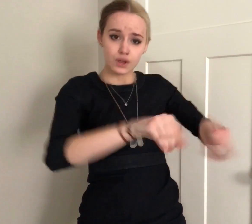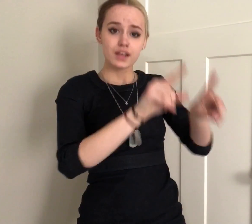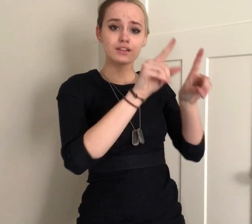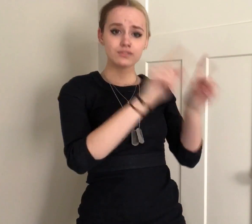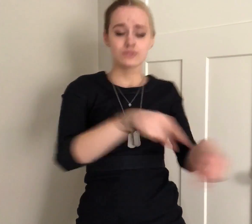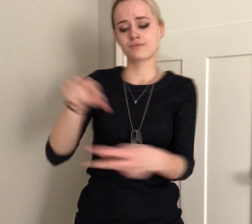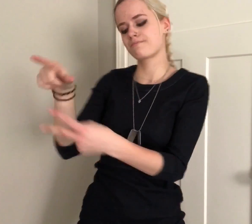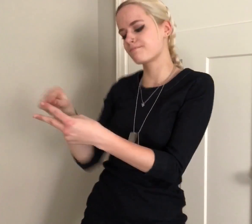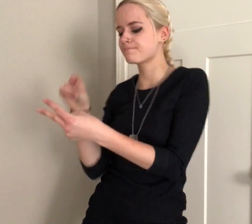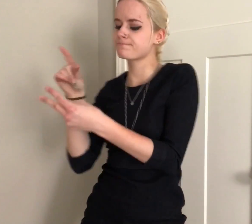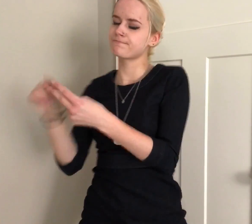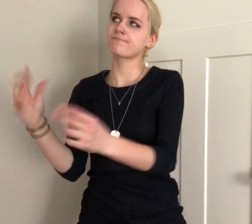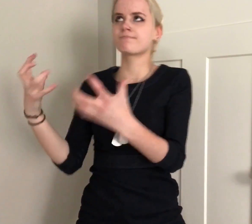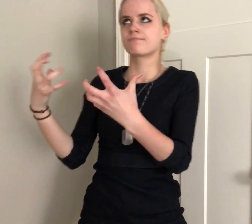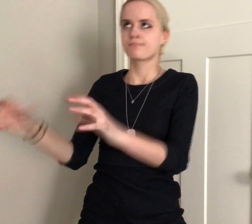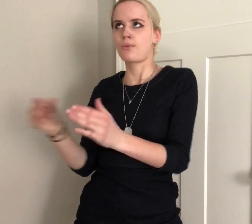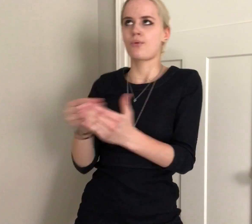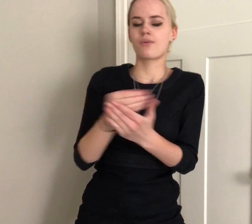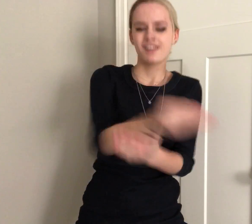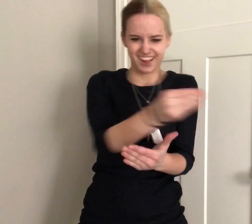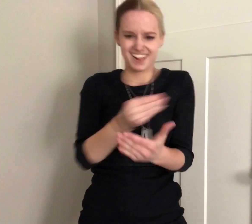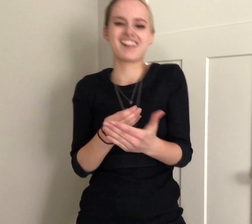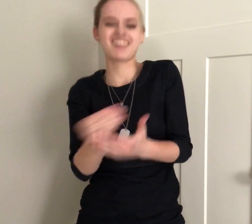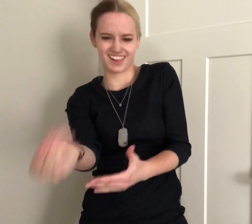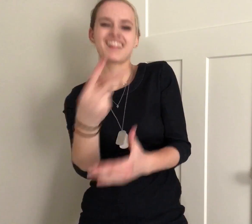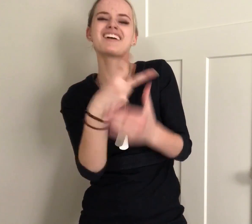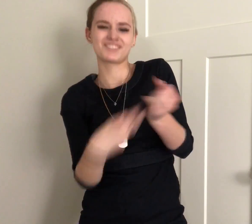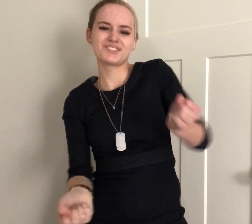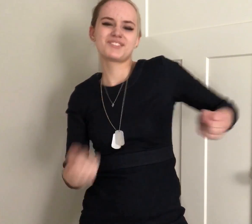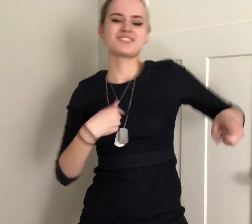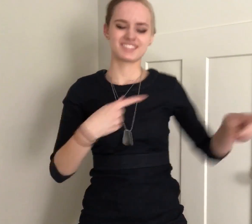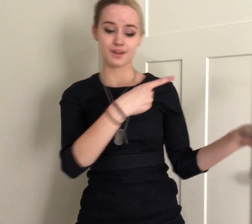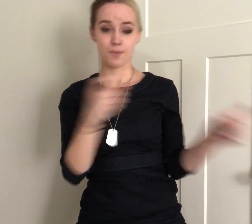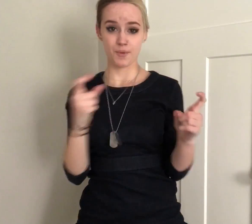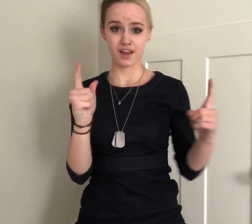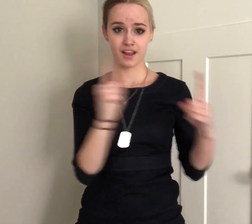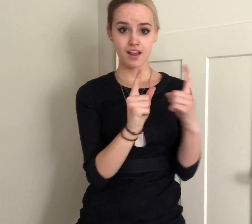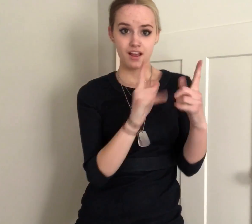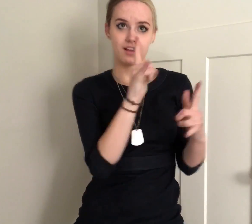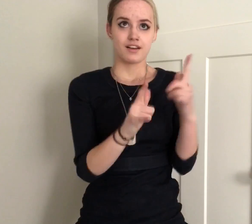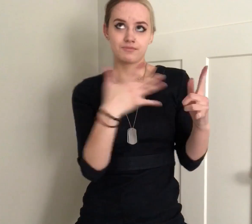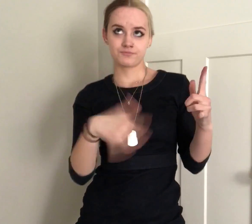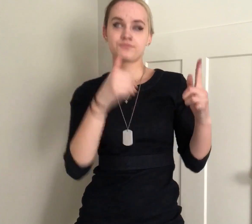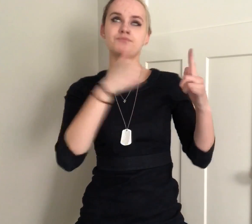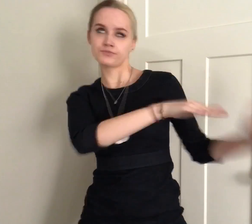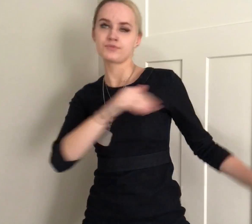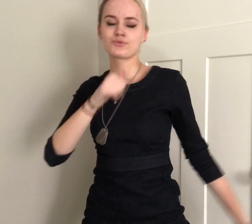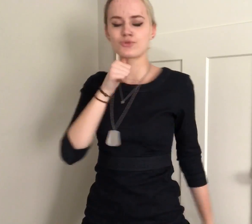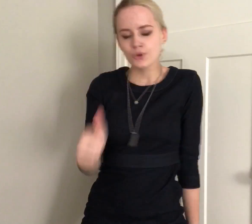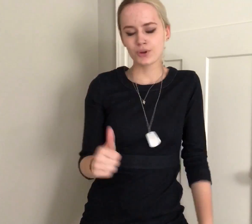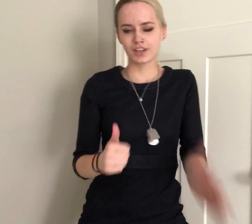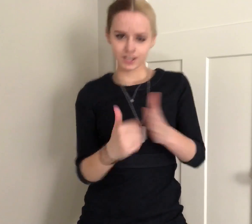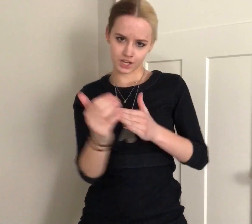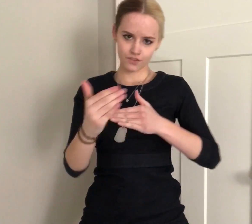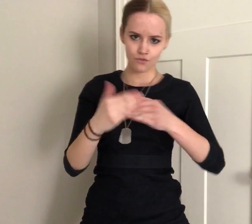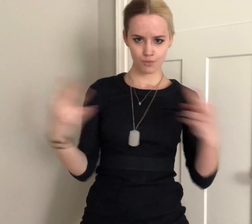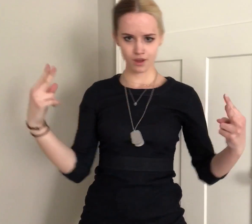Hit the store, I can get 'em both I don't wanna choose And I'm quick, cut a nigga off Don't get comfortable